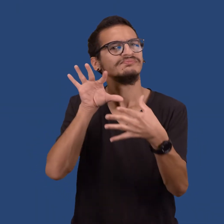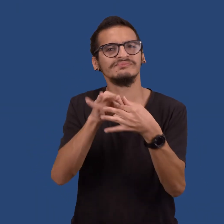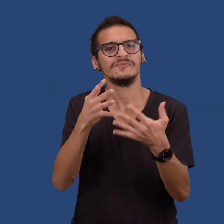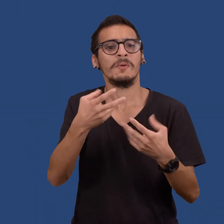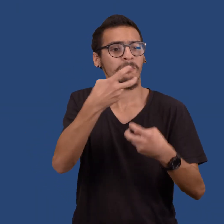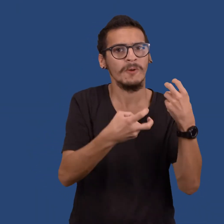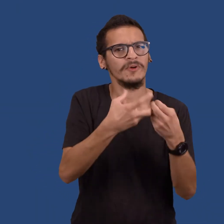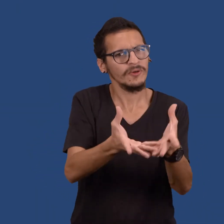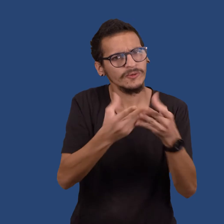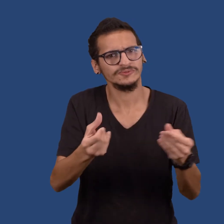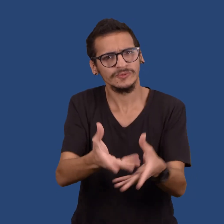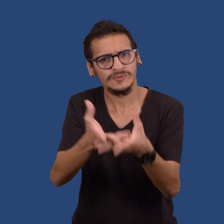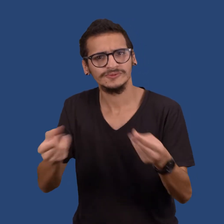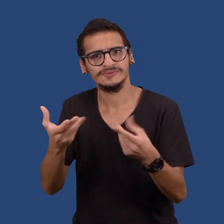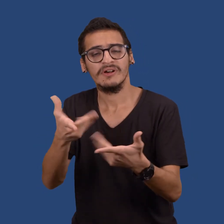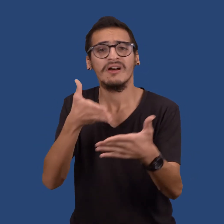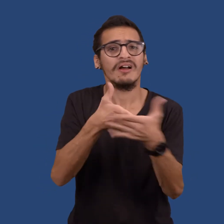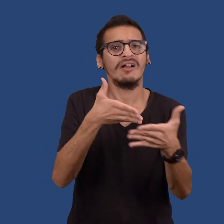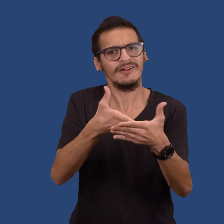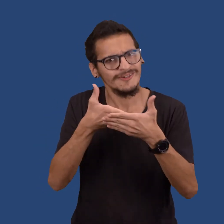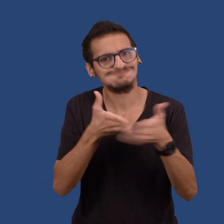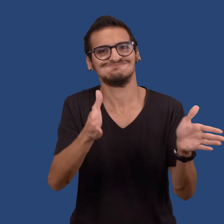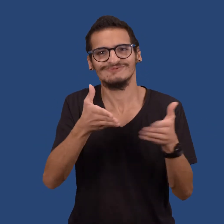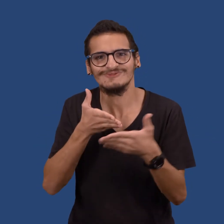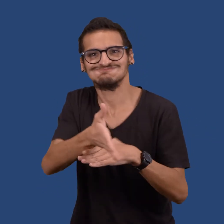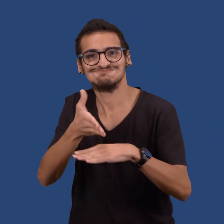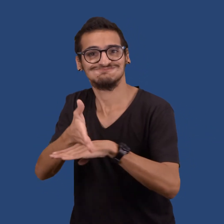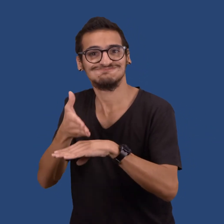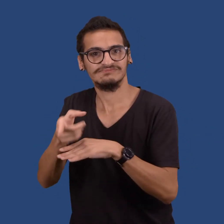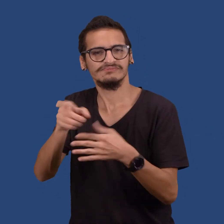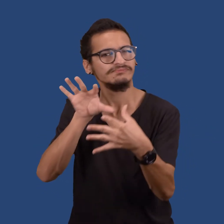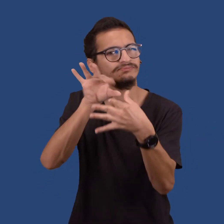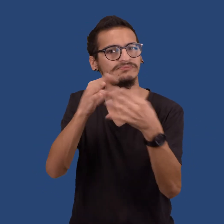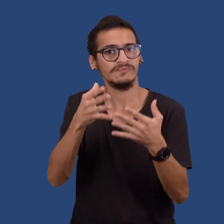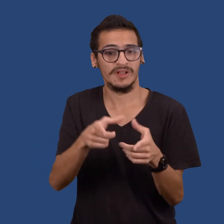Solvers will collaborate to scale and test ICT solutions demonstrating the highest potential to improve